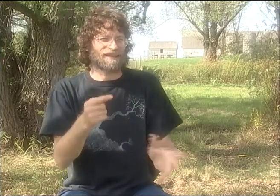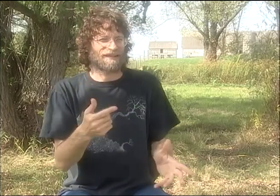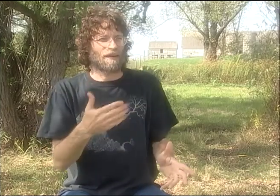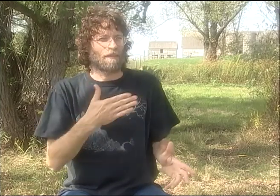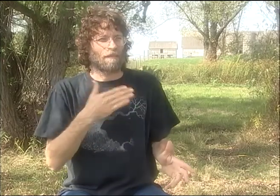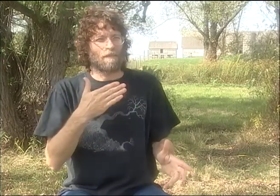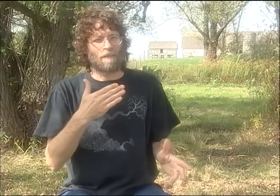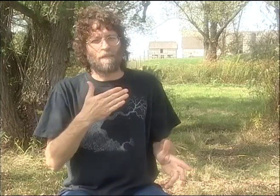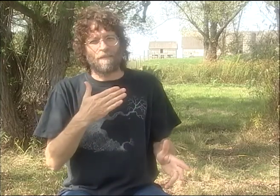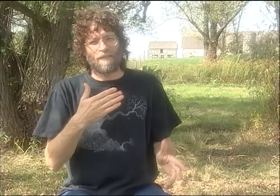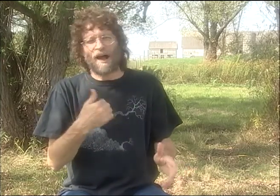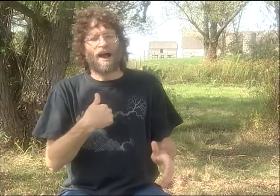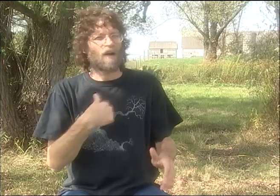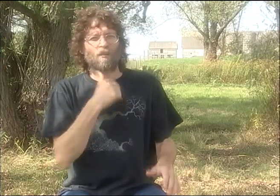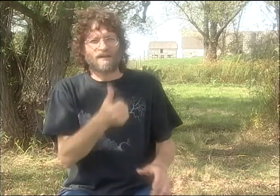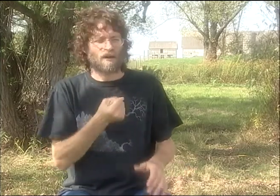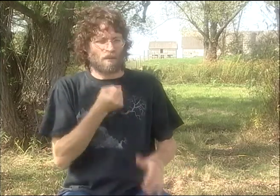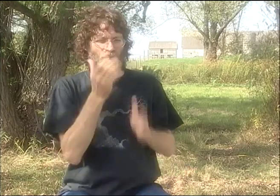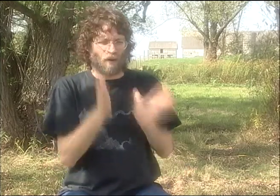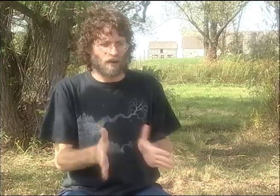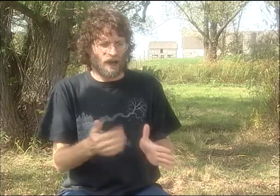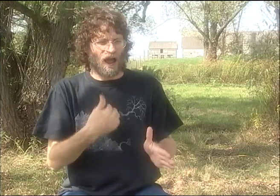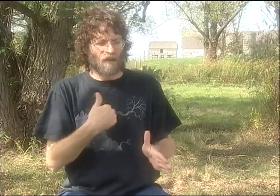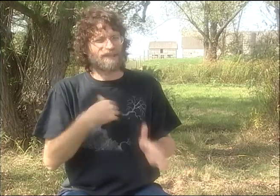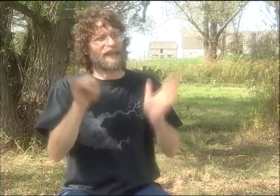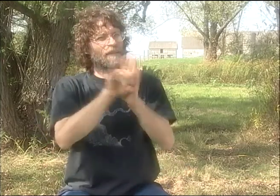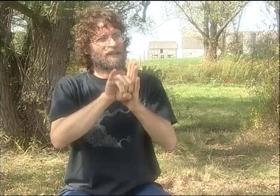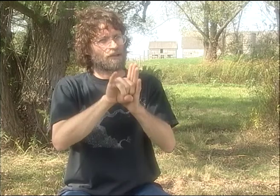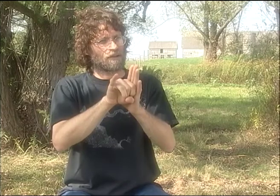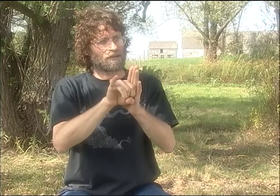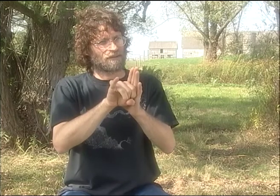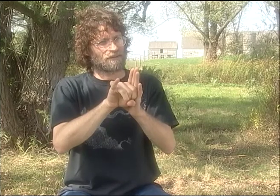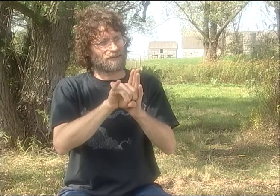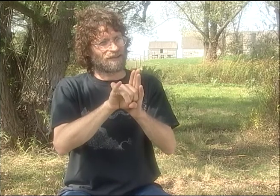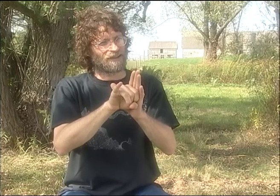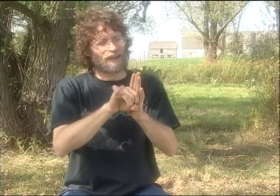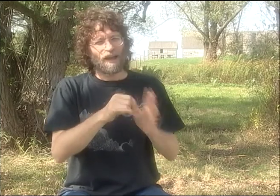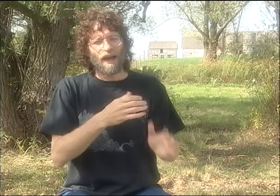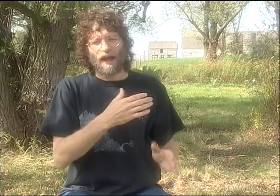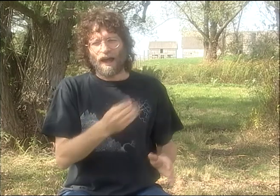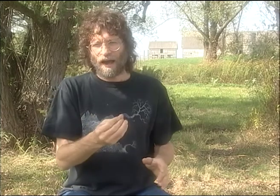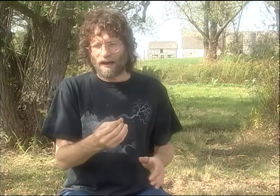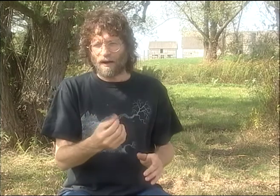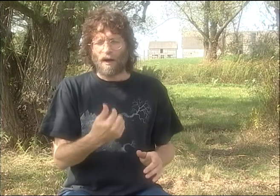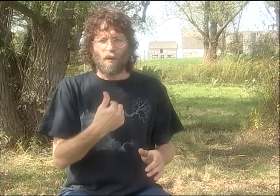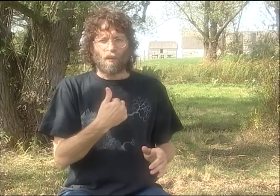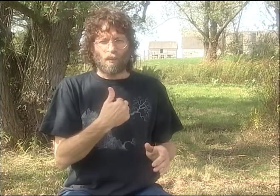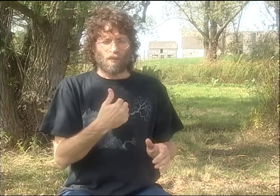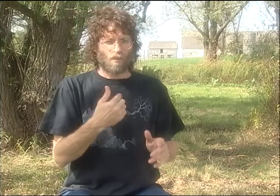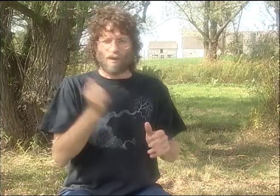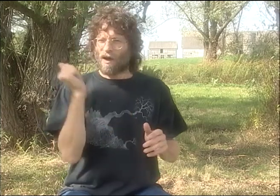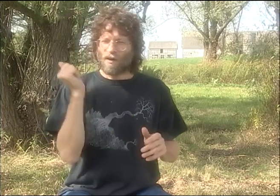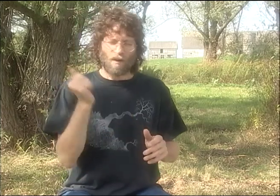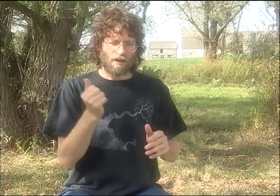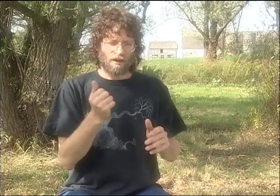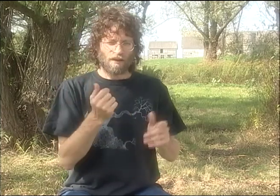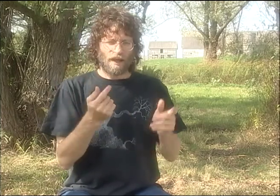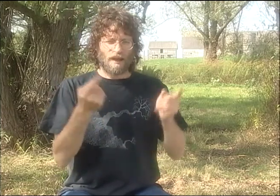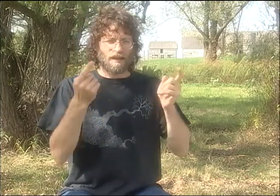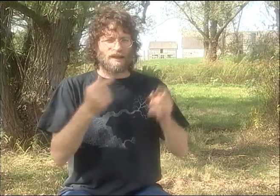BUT I'M KIND OF A SICK PERSON. BUT THE POINT IS THAT I WAS NOT A POET. I WAS AN IMAGE KIND OF GUY.